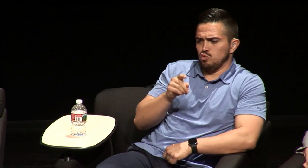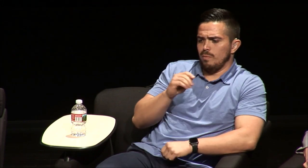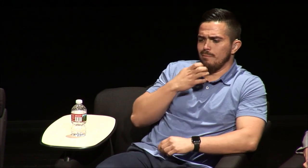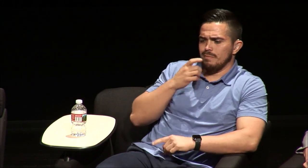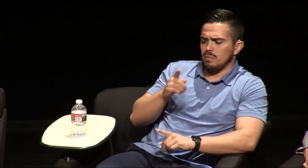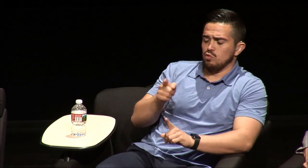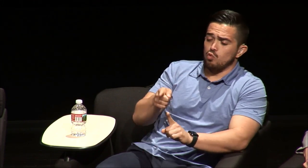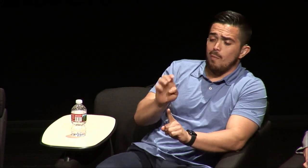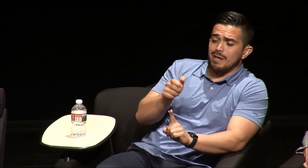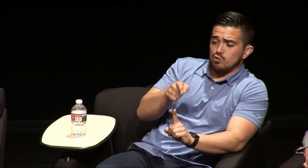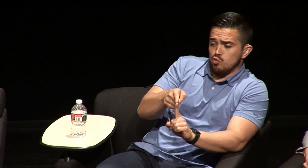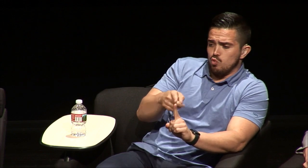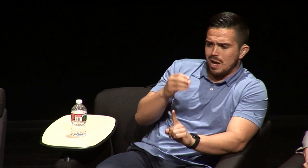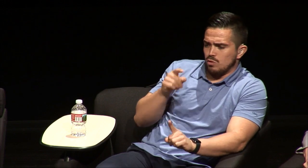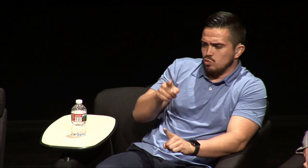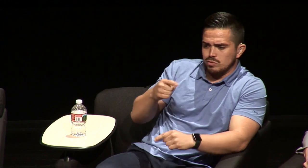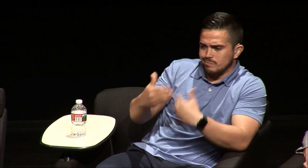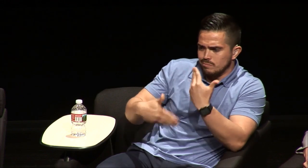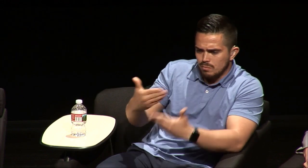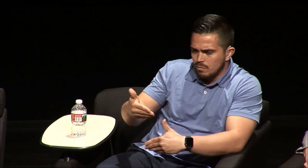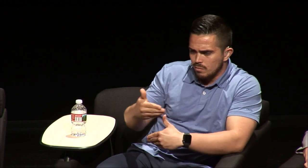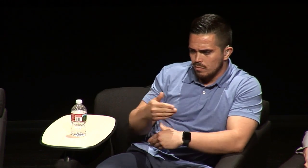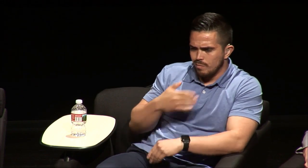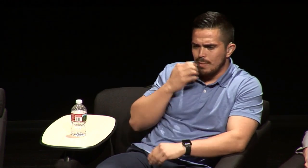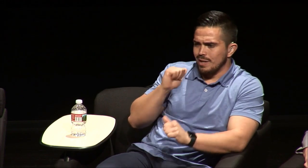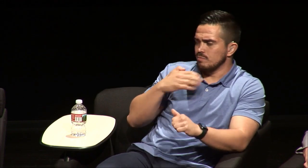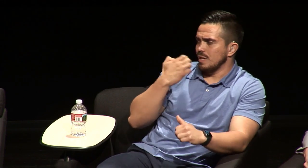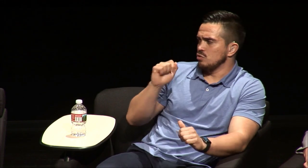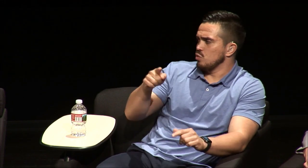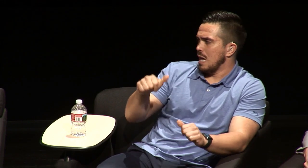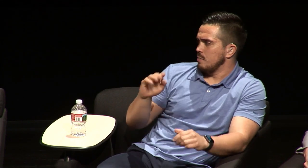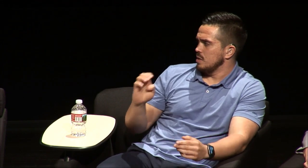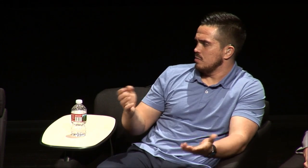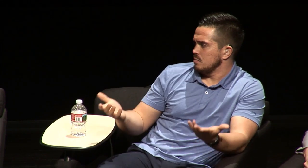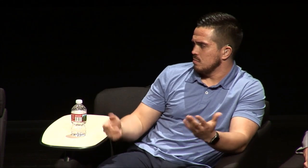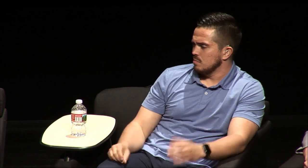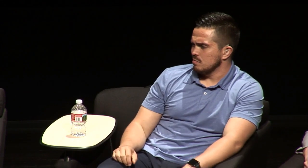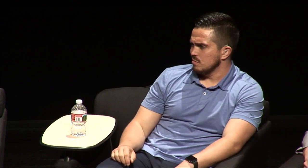trying to oppress you do your best to be you and be the best person that you can